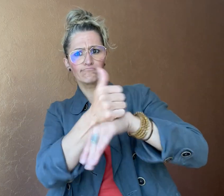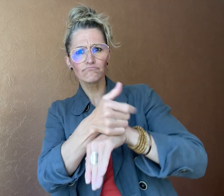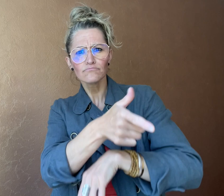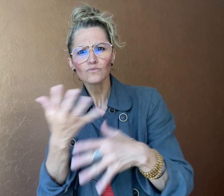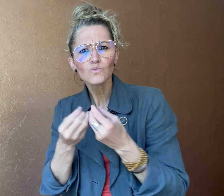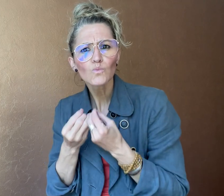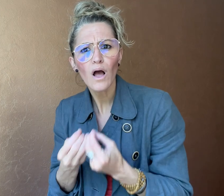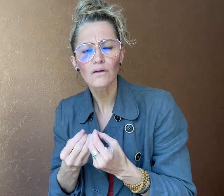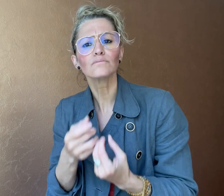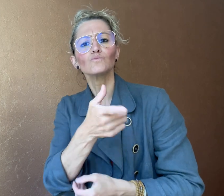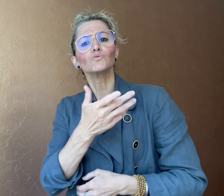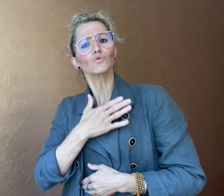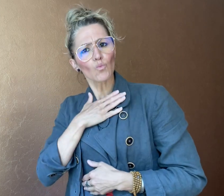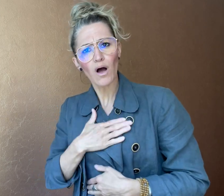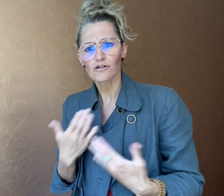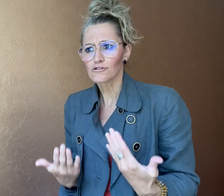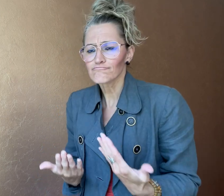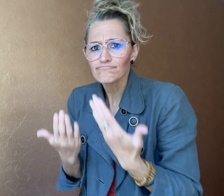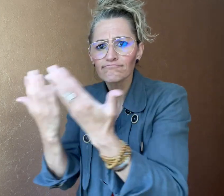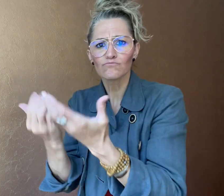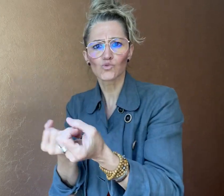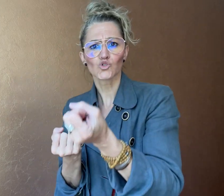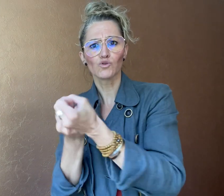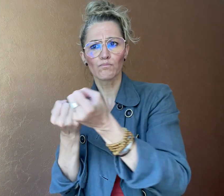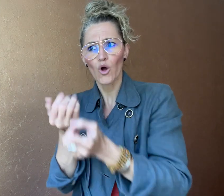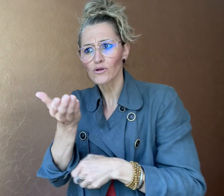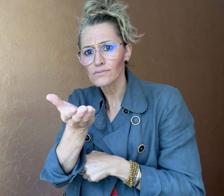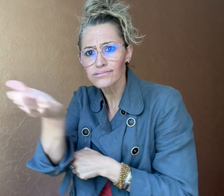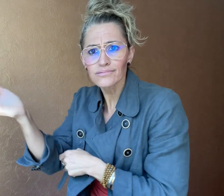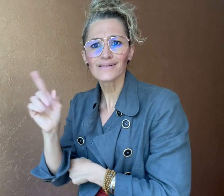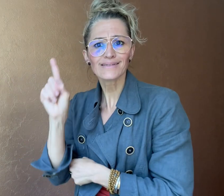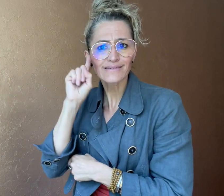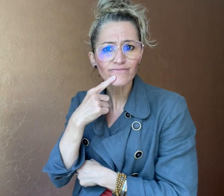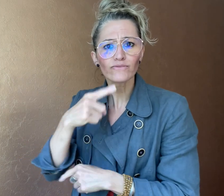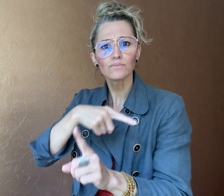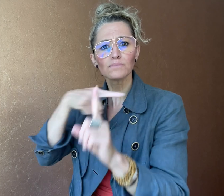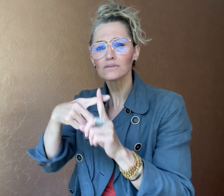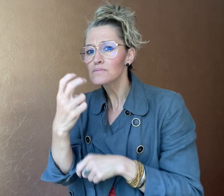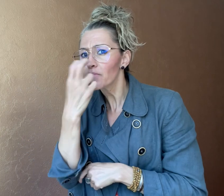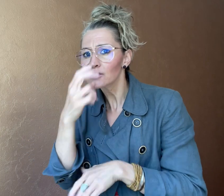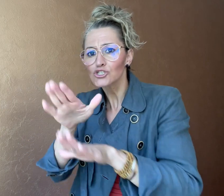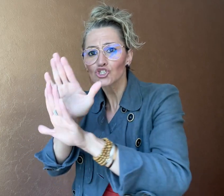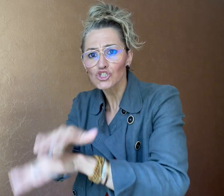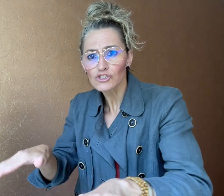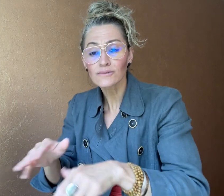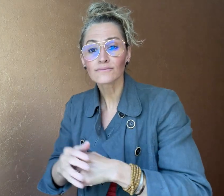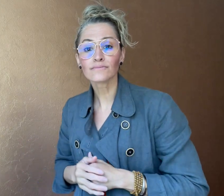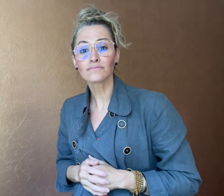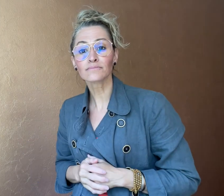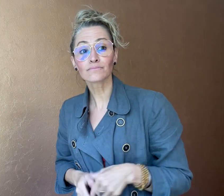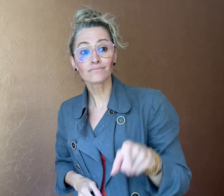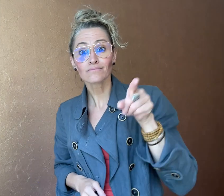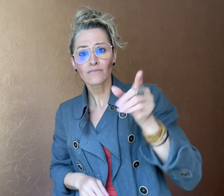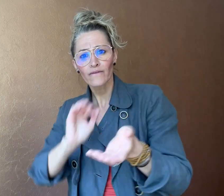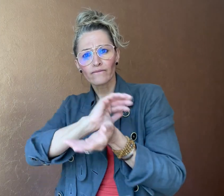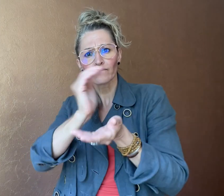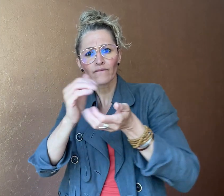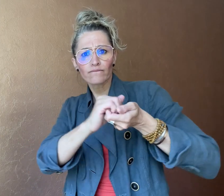to provide support to Deaf and blind children. The Foundation